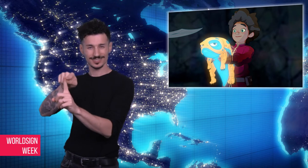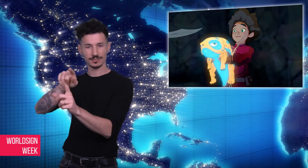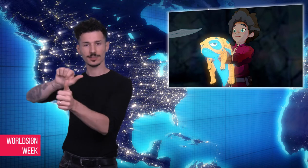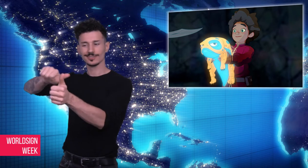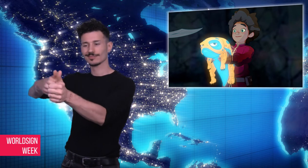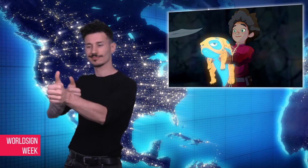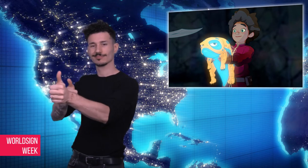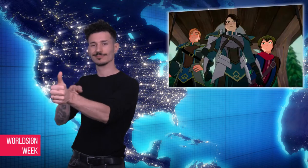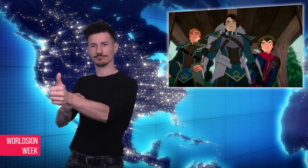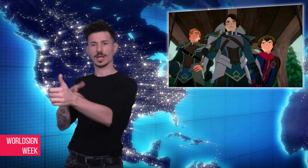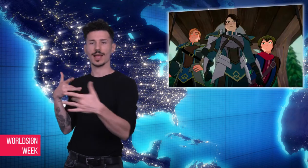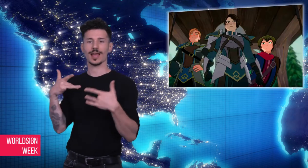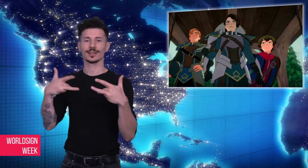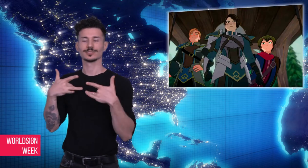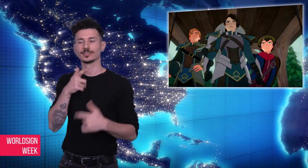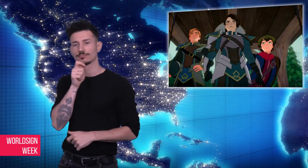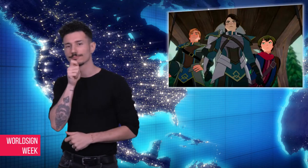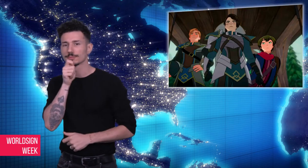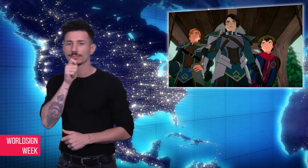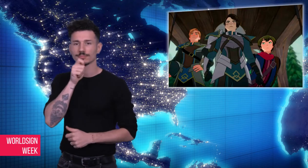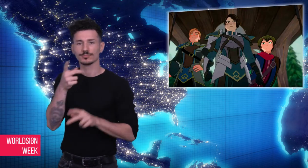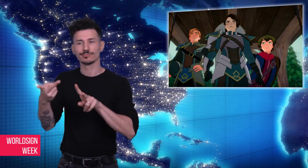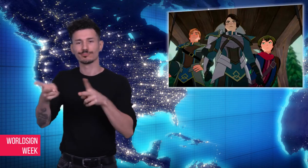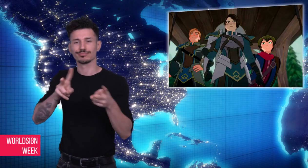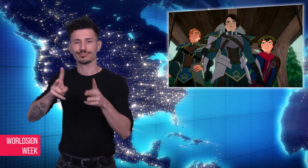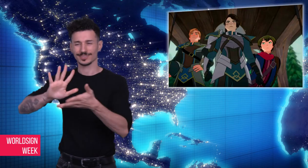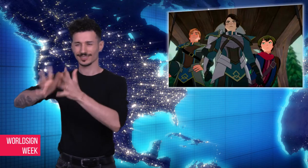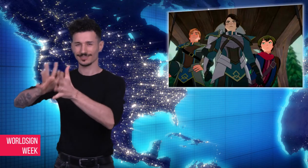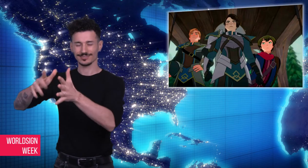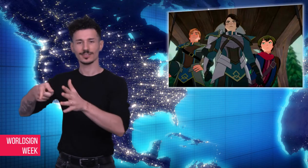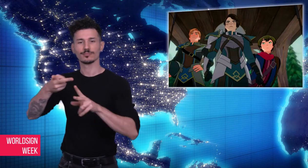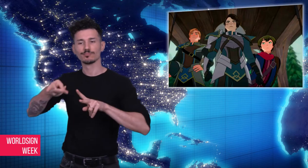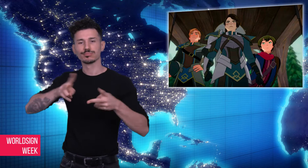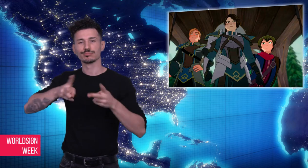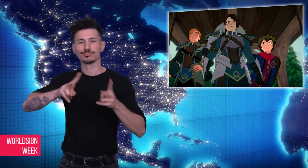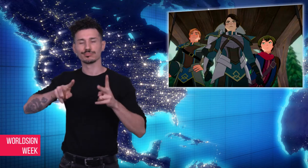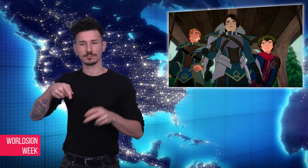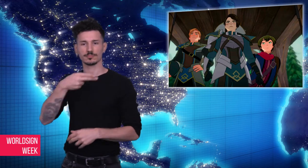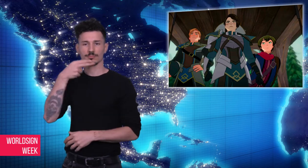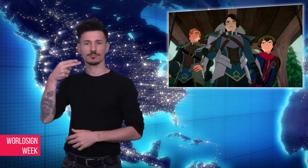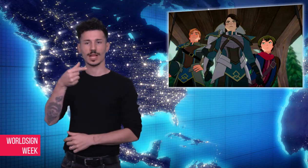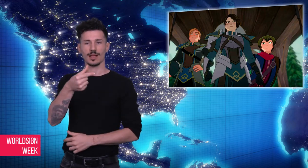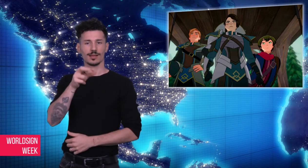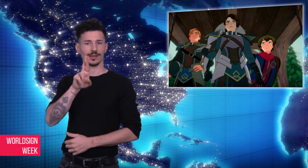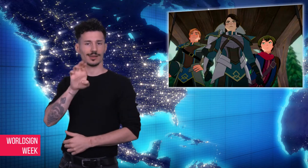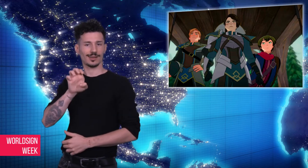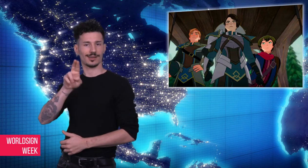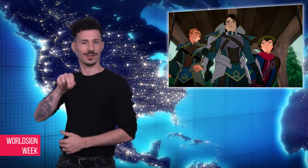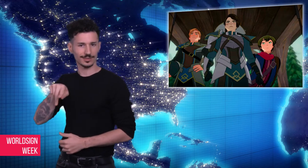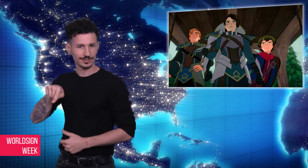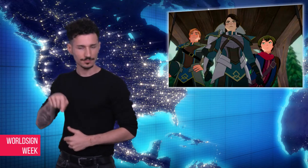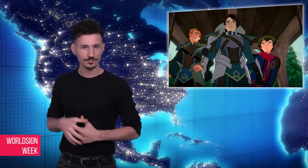authentic character. Amaya’s lieutenant, Gren, is her